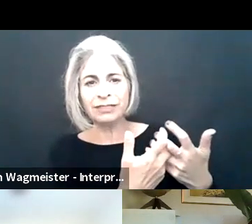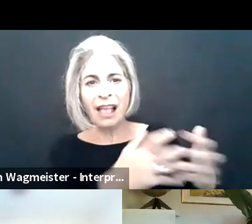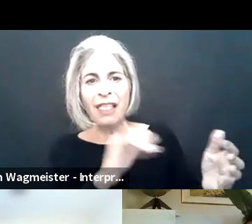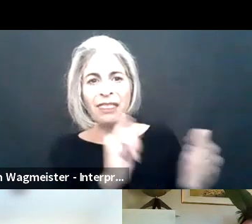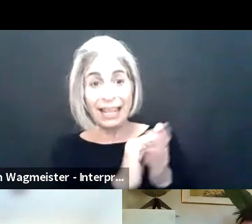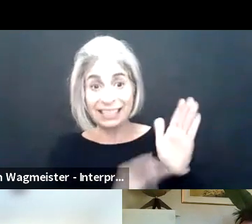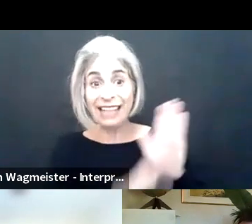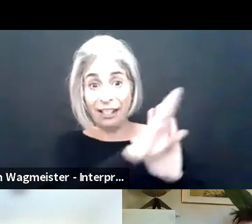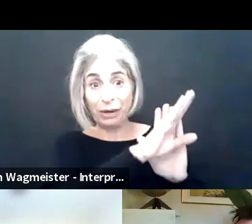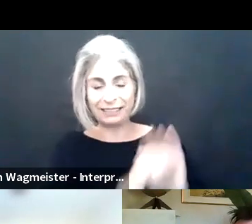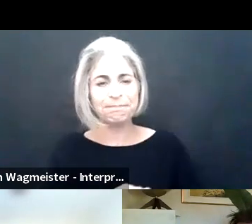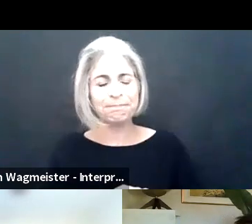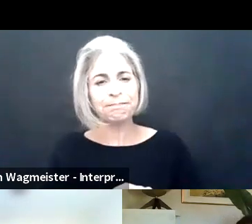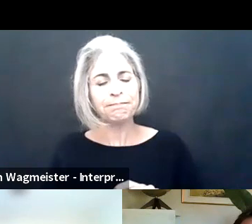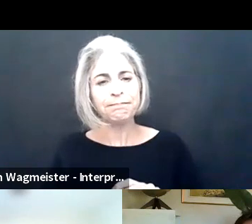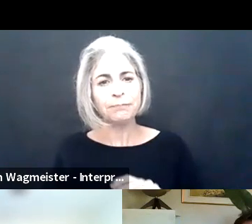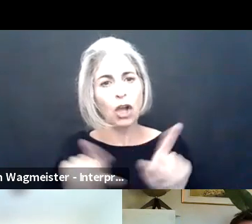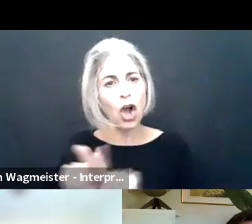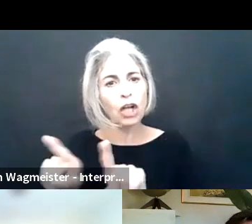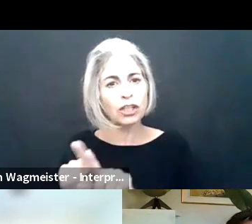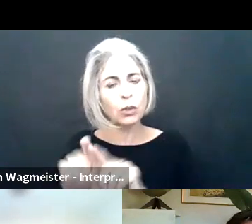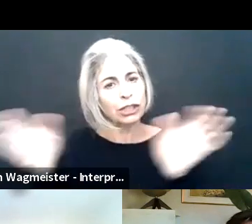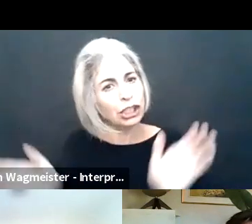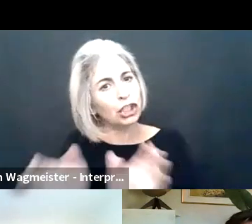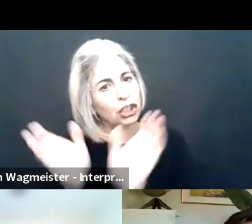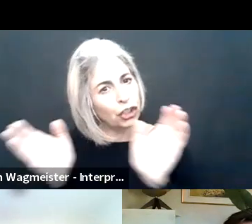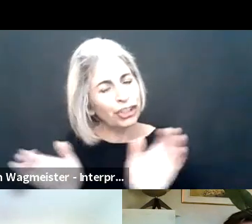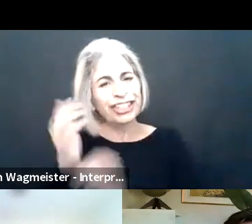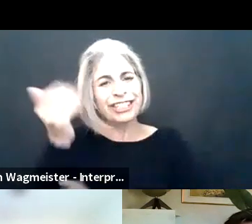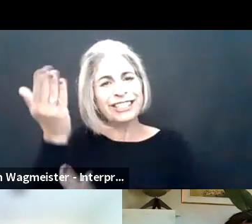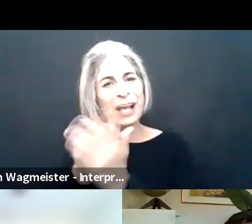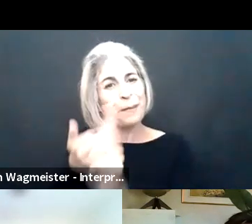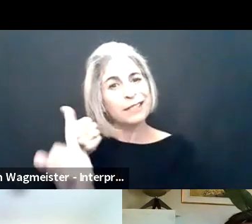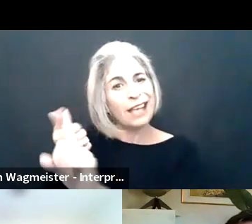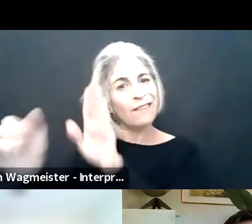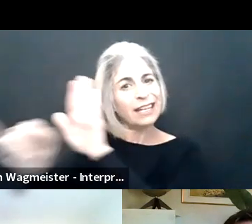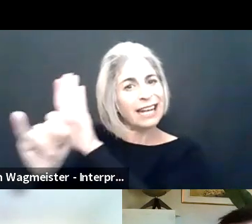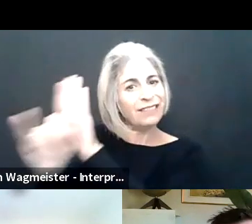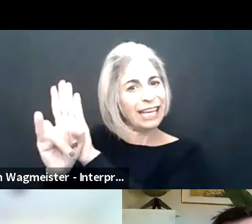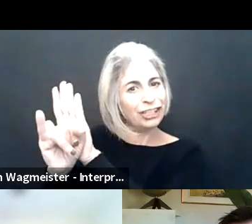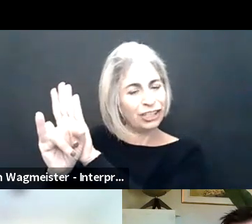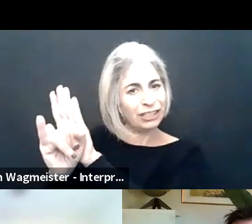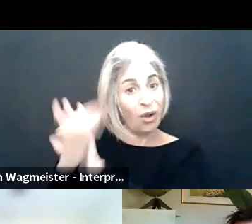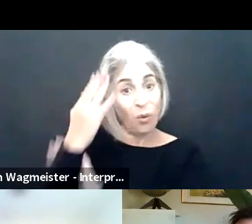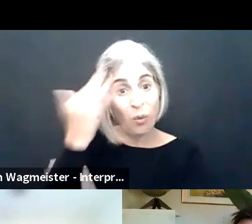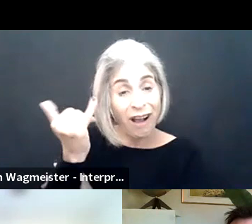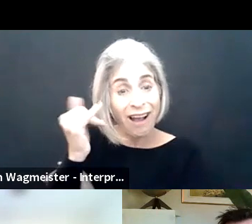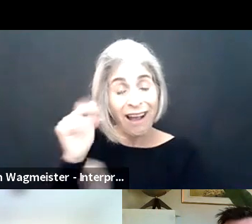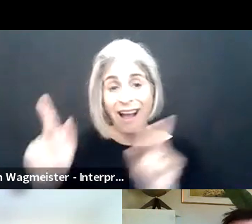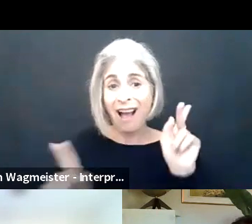workplace accommodations. So that's accelerated and it has